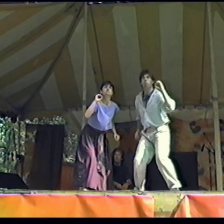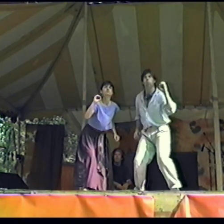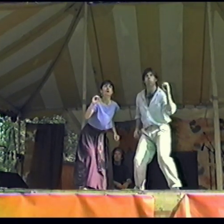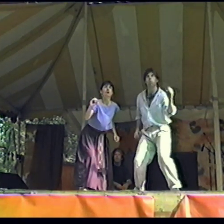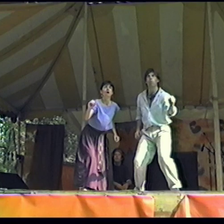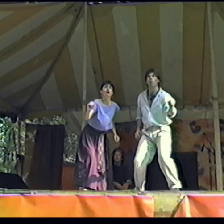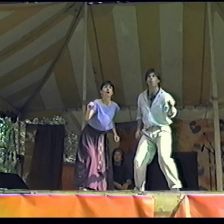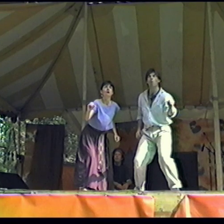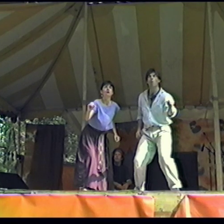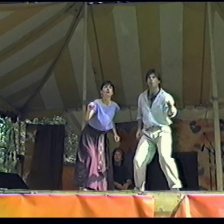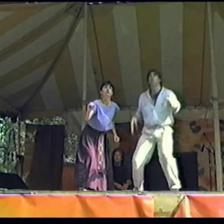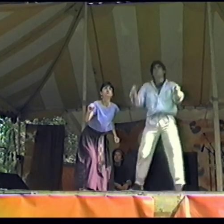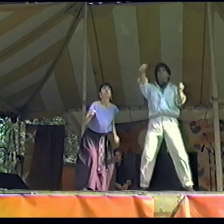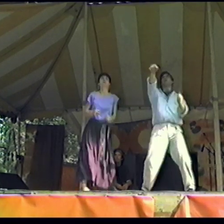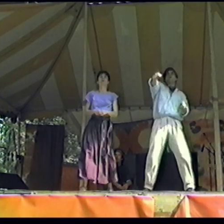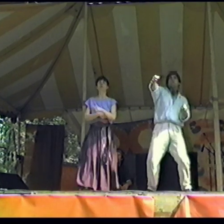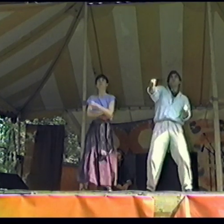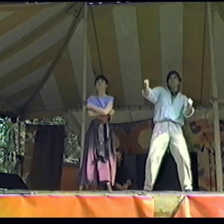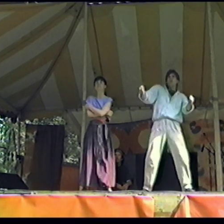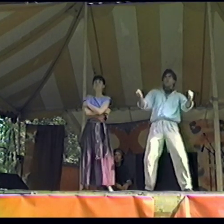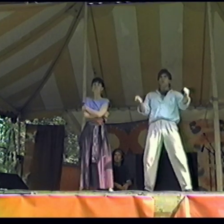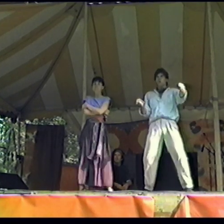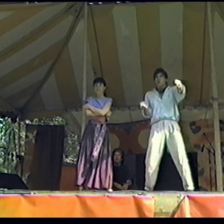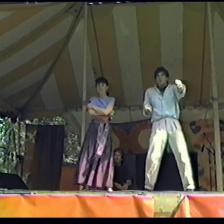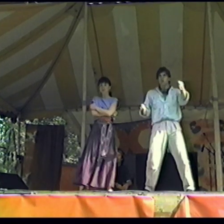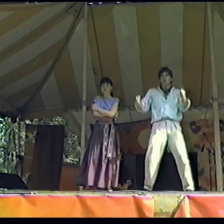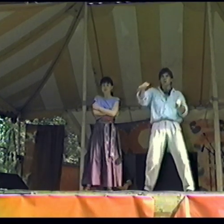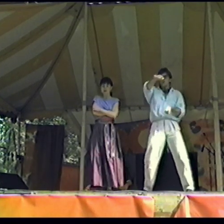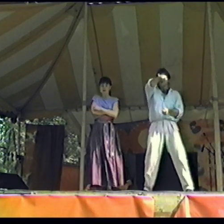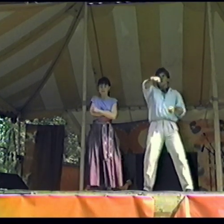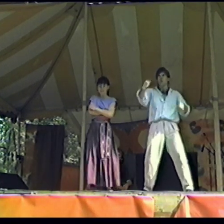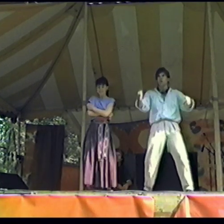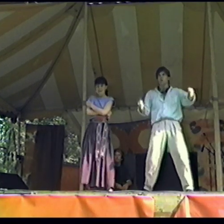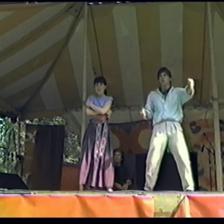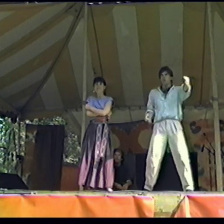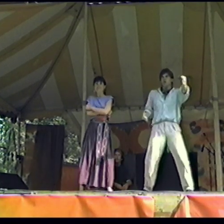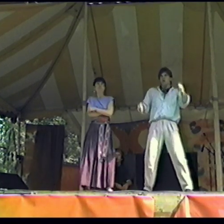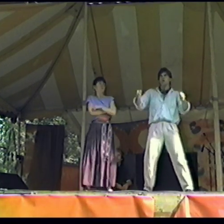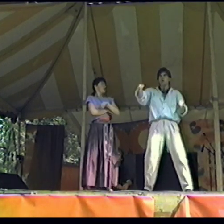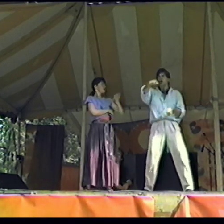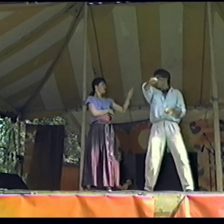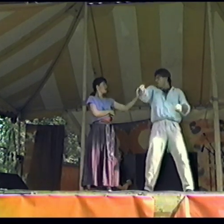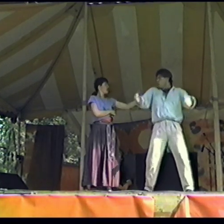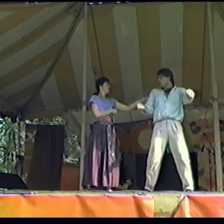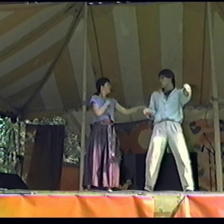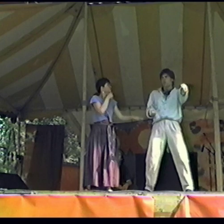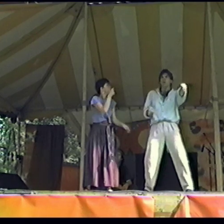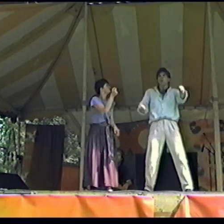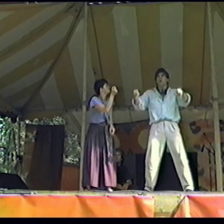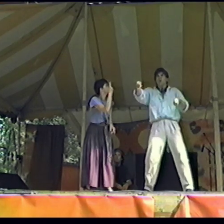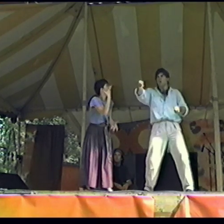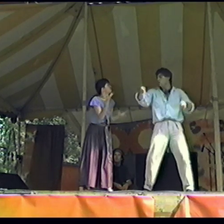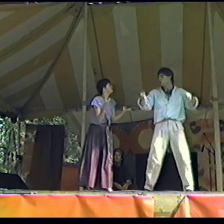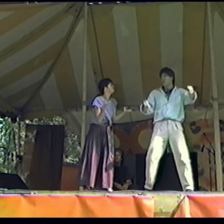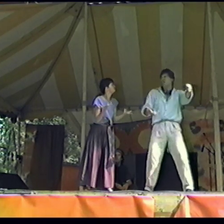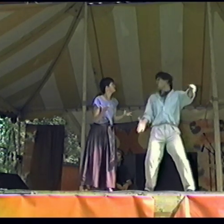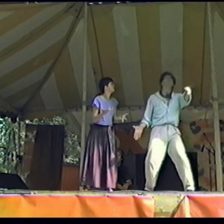But it was all in my mind Driving, driving, driving I don't really understand you